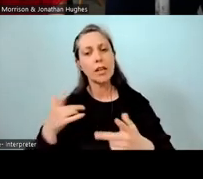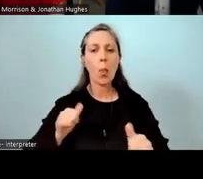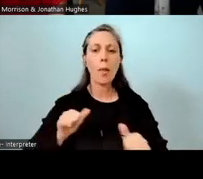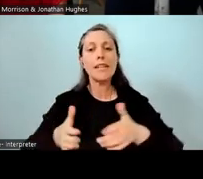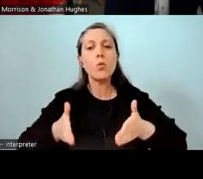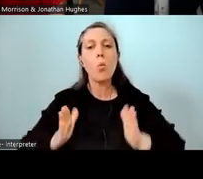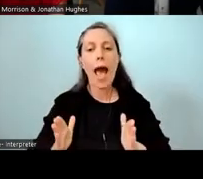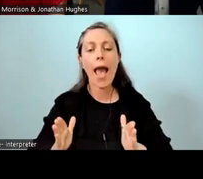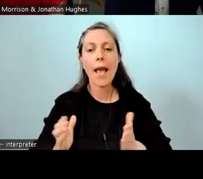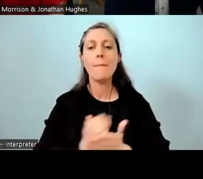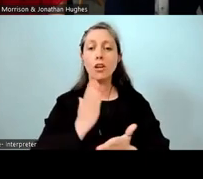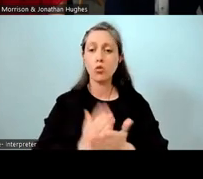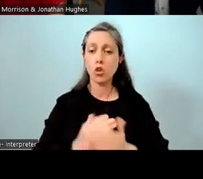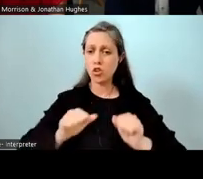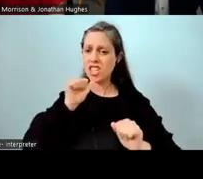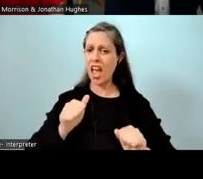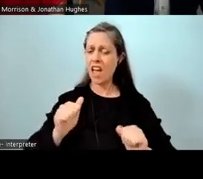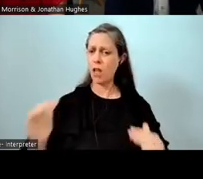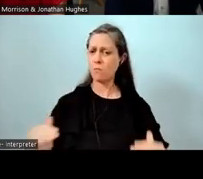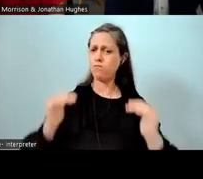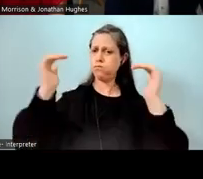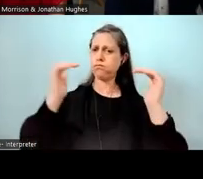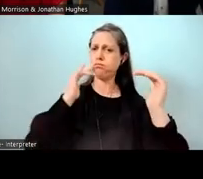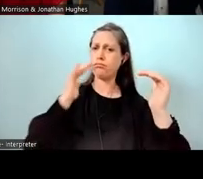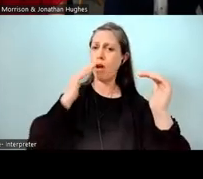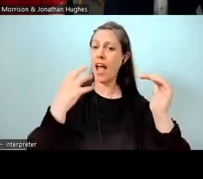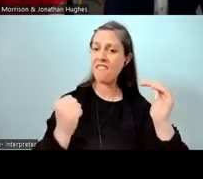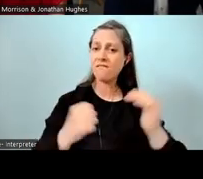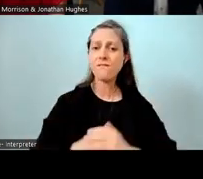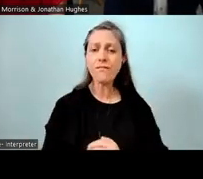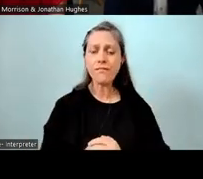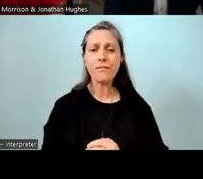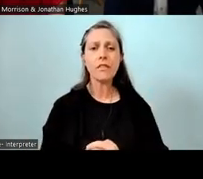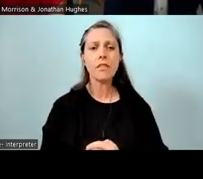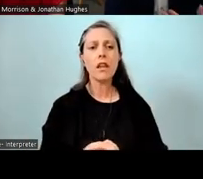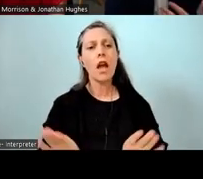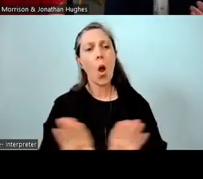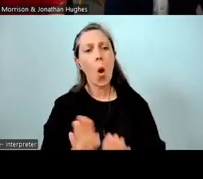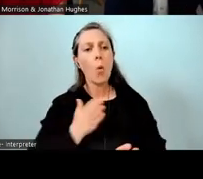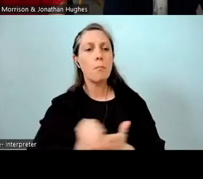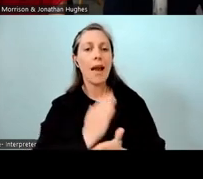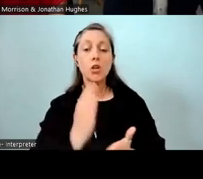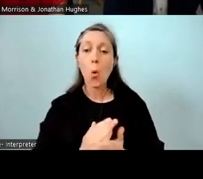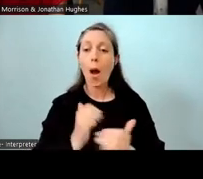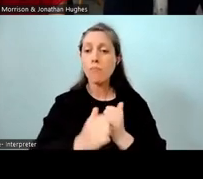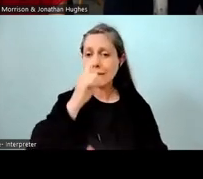that obviously had the higher levels of Māori language. The other thing was we always wanted to make sure that siblings, and obviously ex-students,